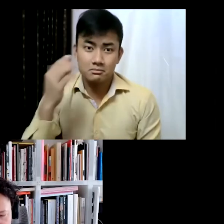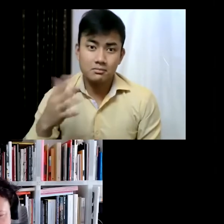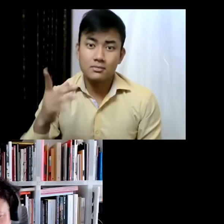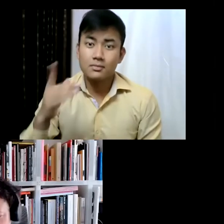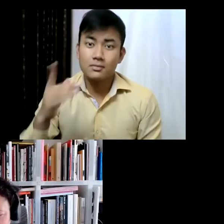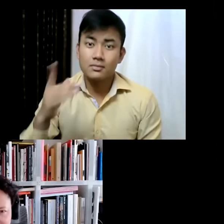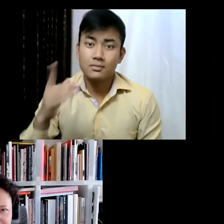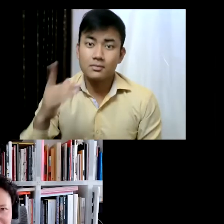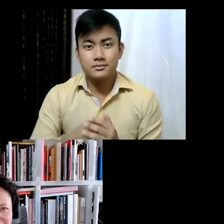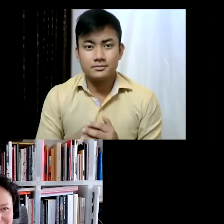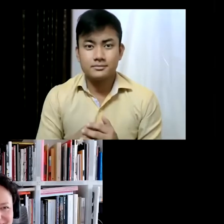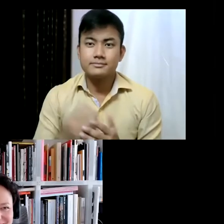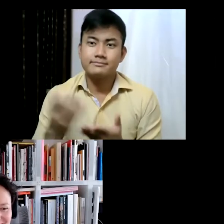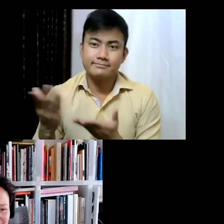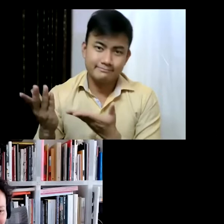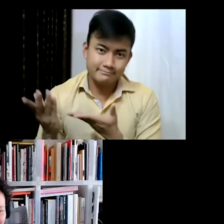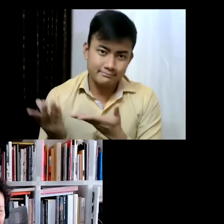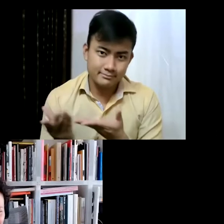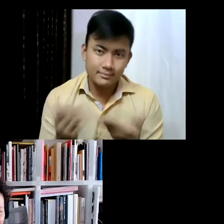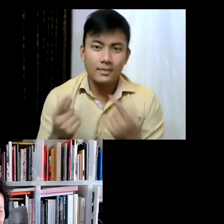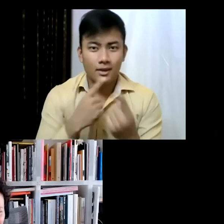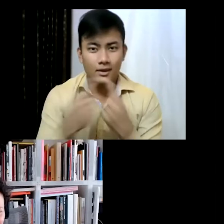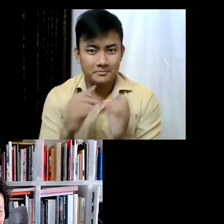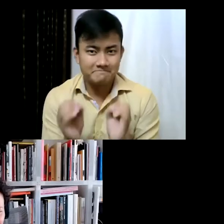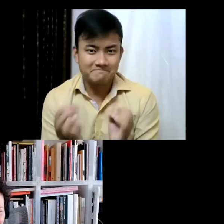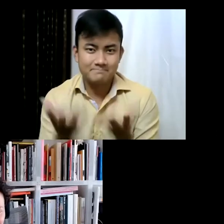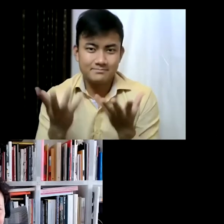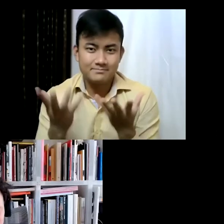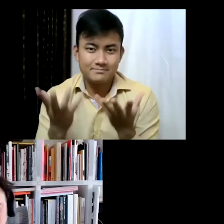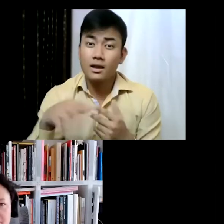so let's just dive into the conversation. And a quick reminder before that to send in your